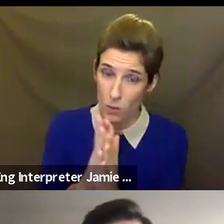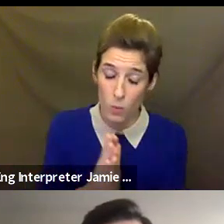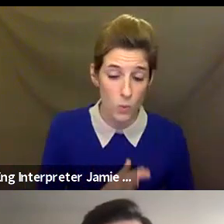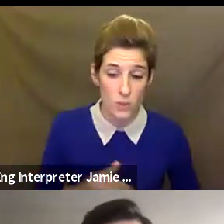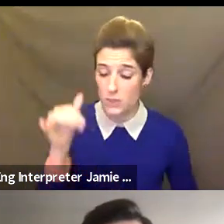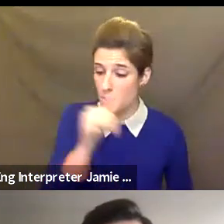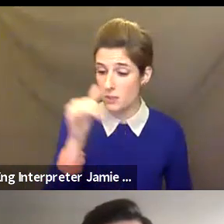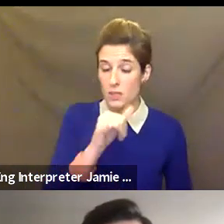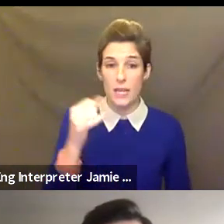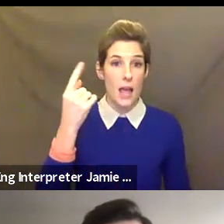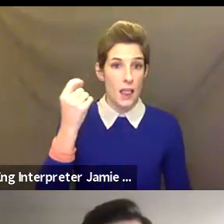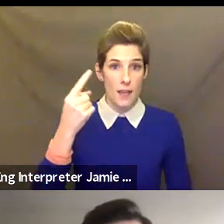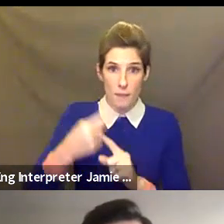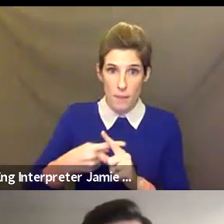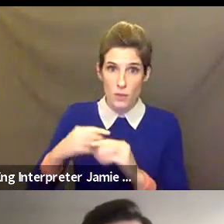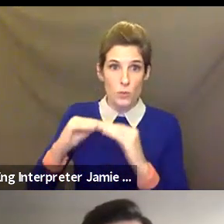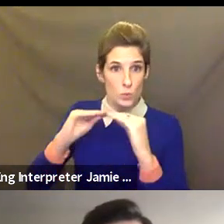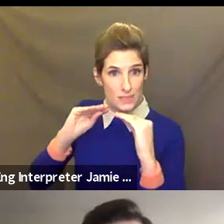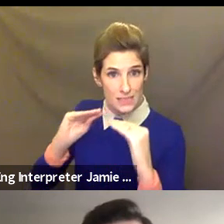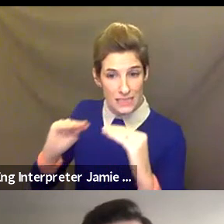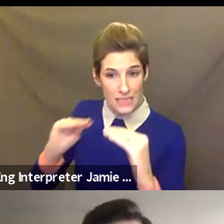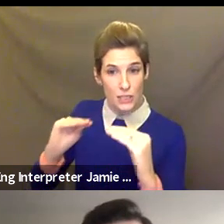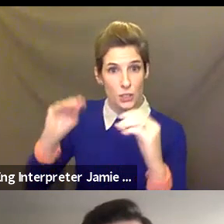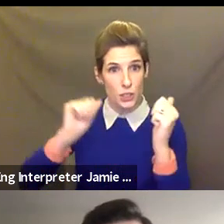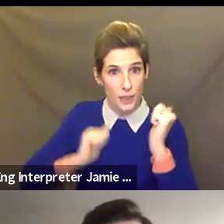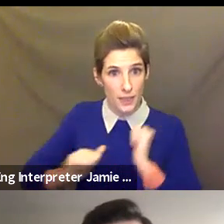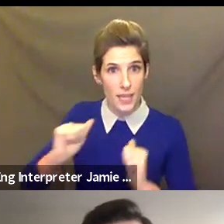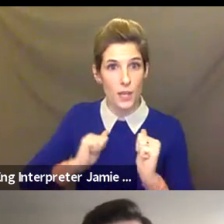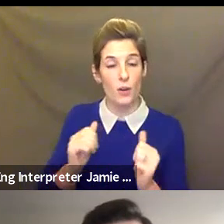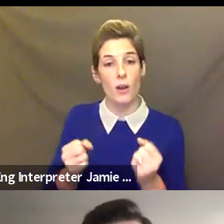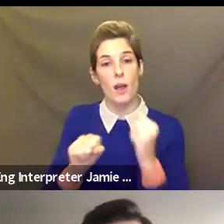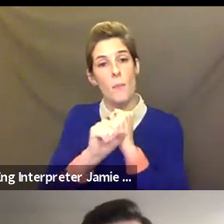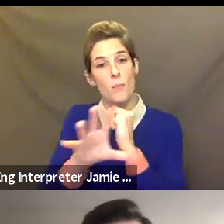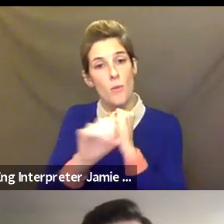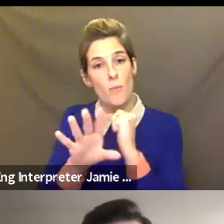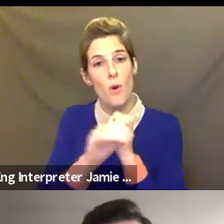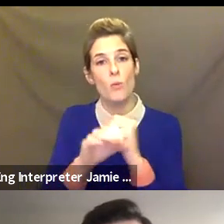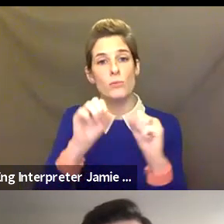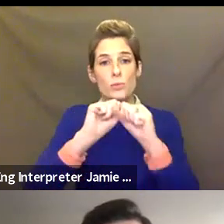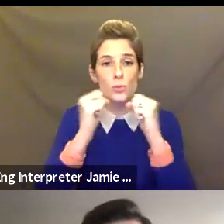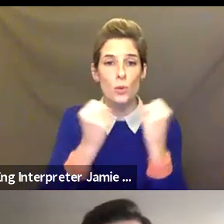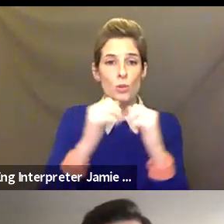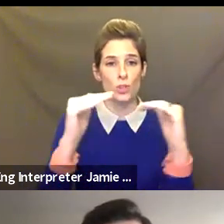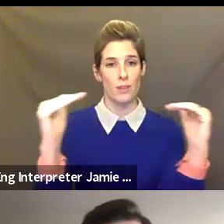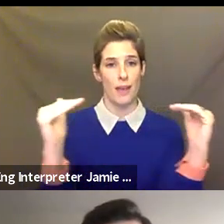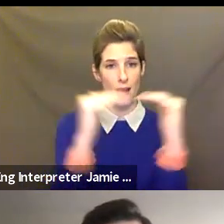continue to use theater to promote social equity through three core program areas, that being our career training